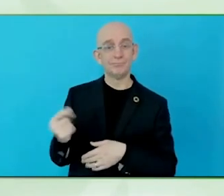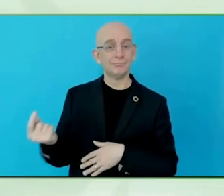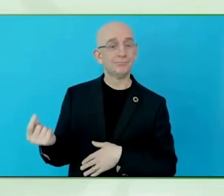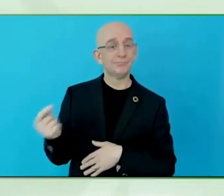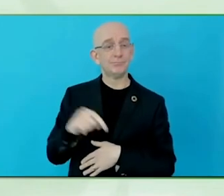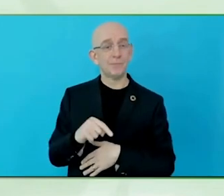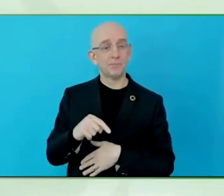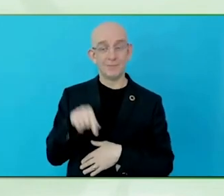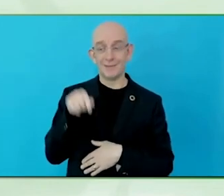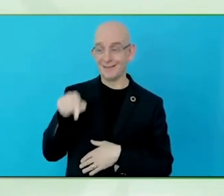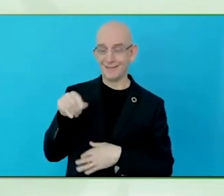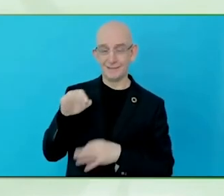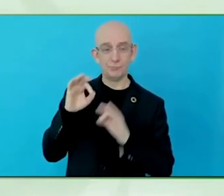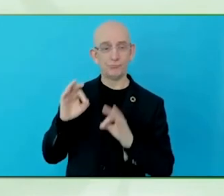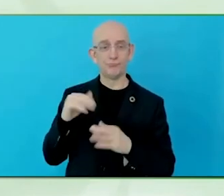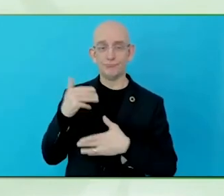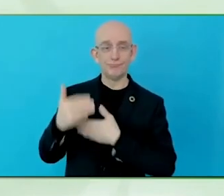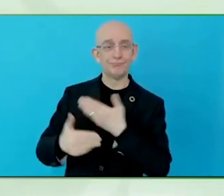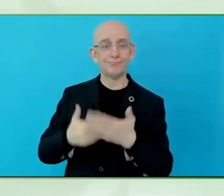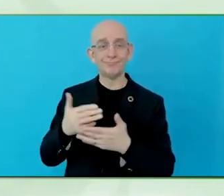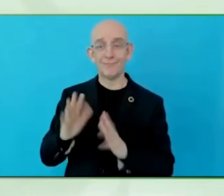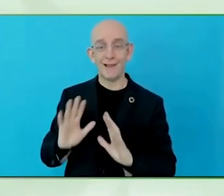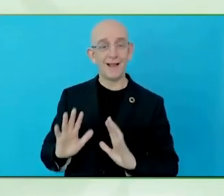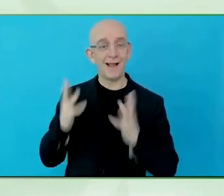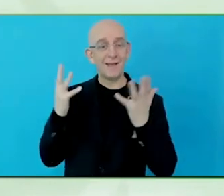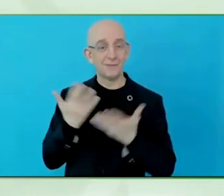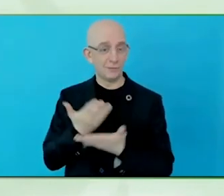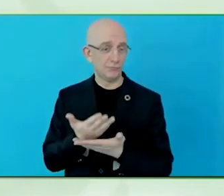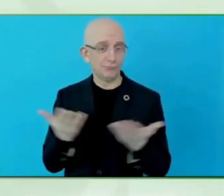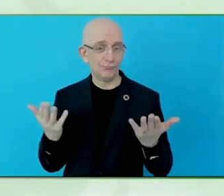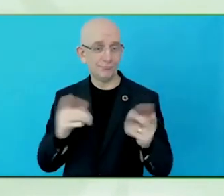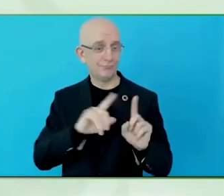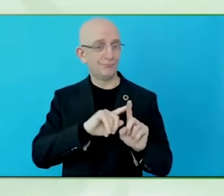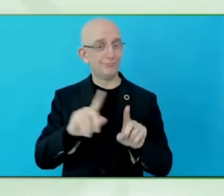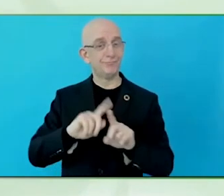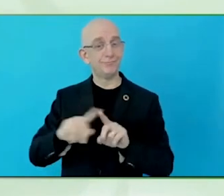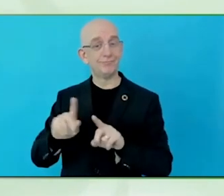opportunity of getting the money from disabled travellers and their families.